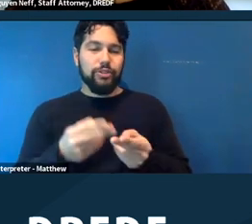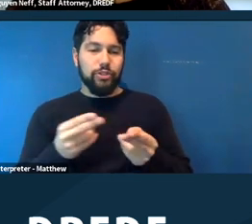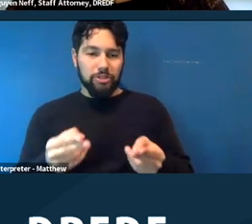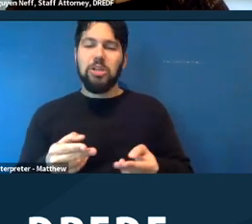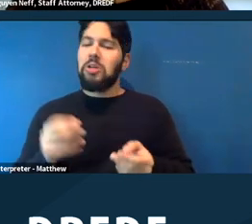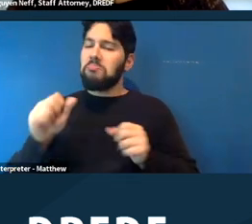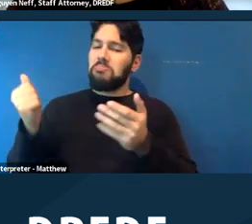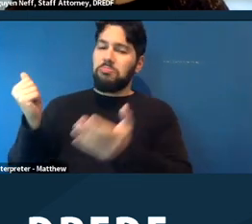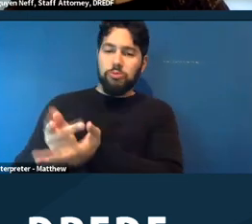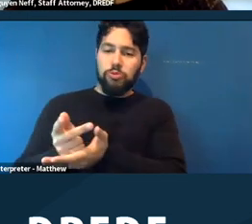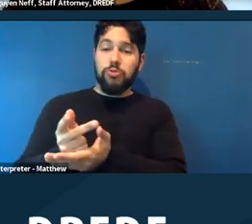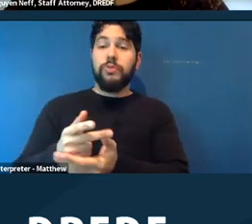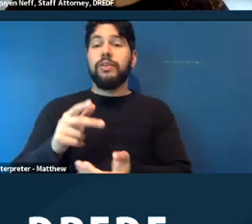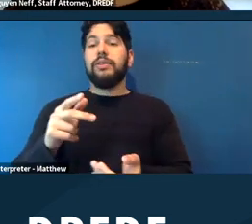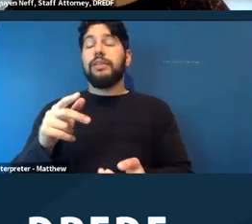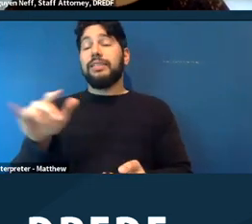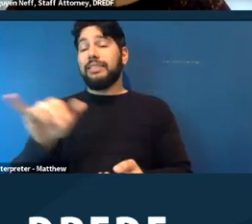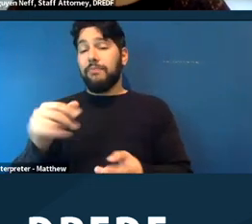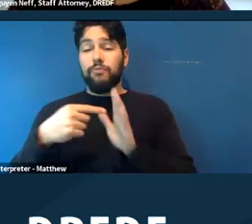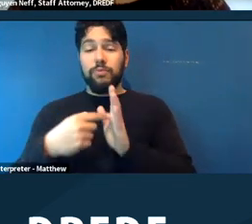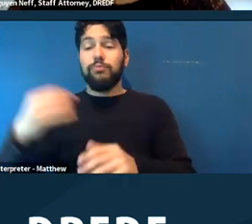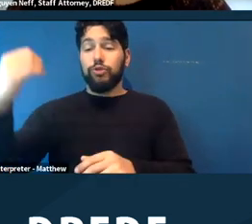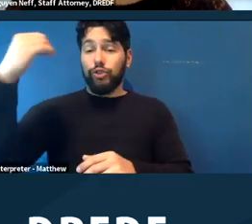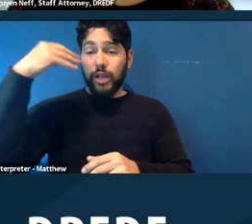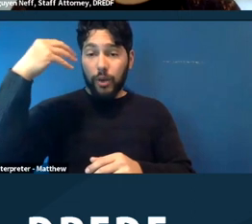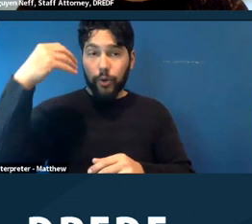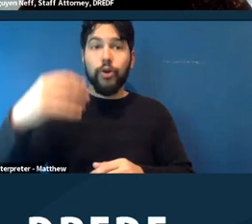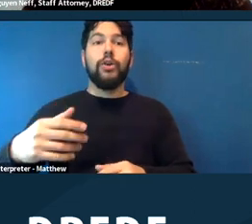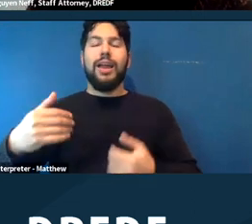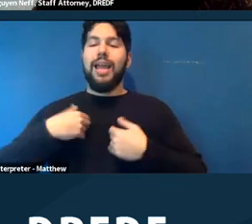in bathrooms or showers, there should be bars and supports in the shower as well.